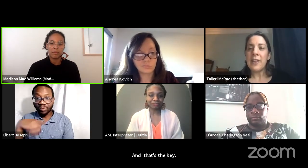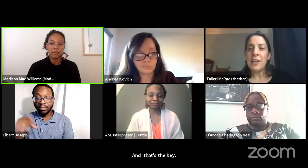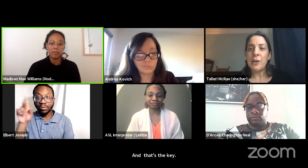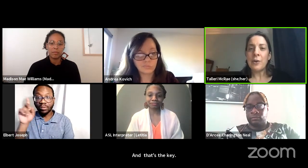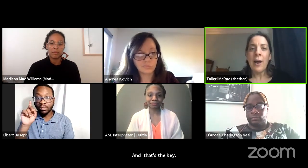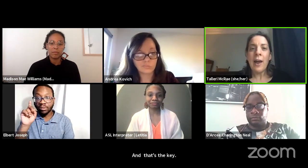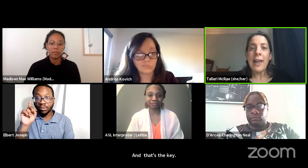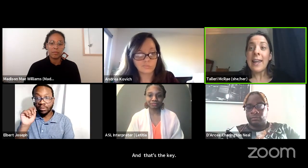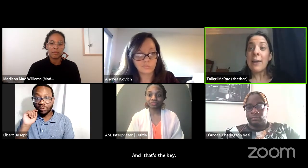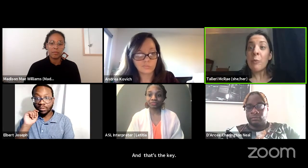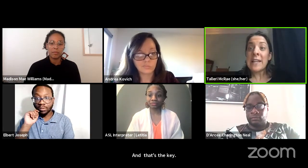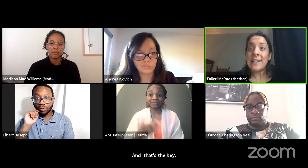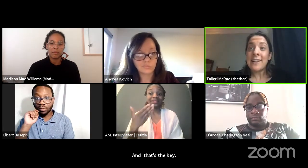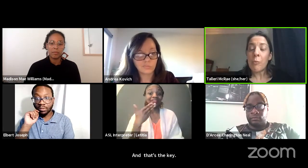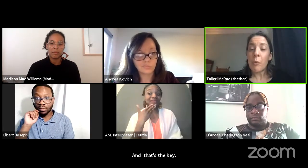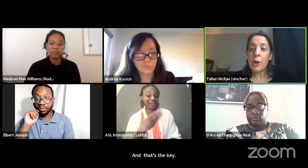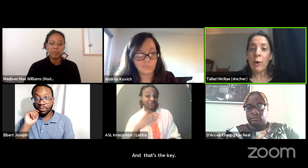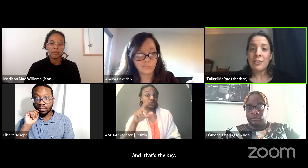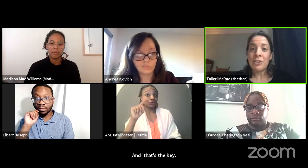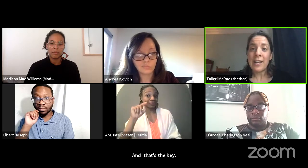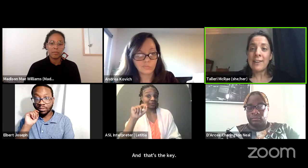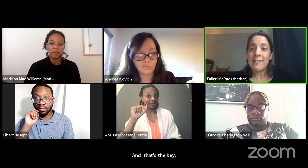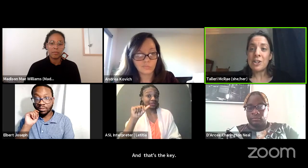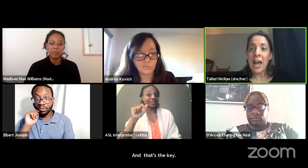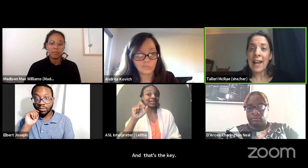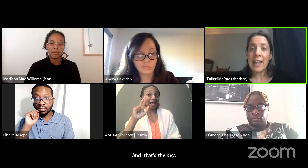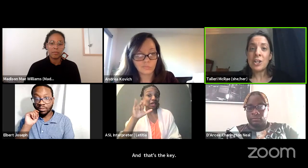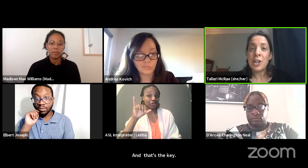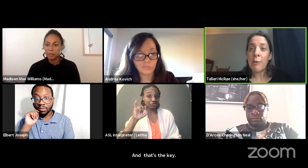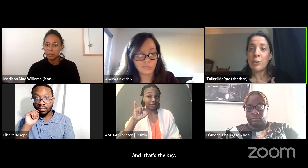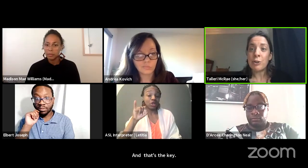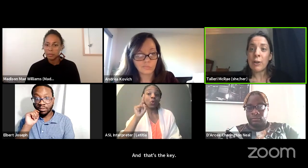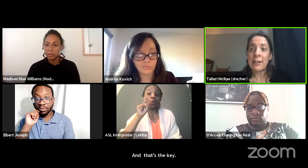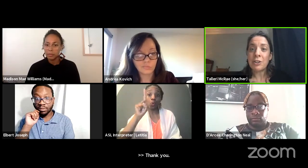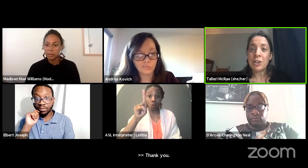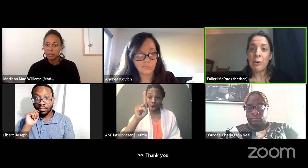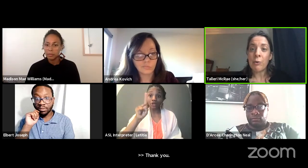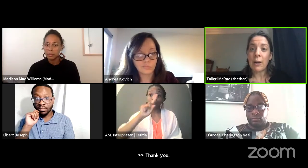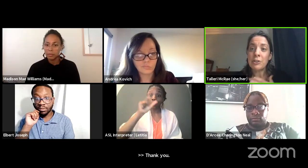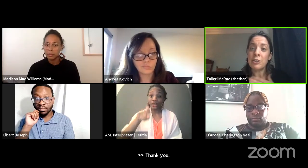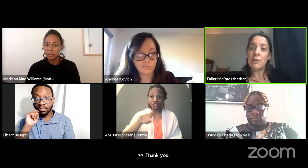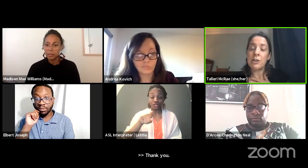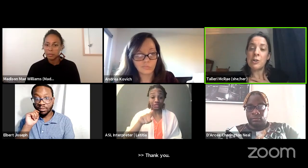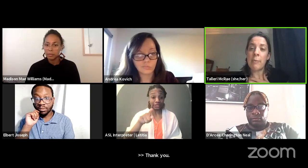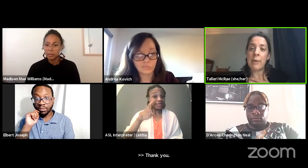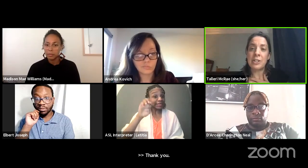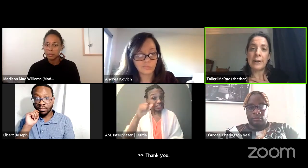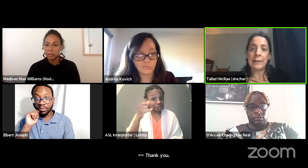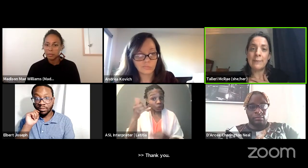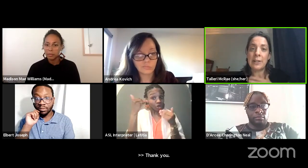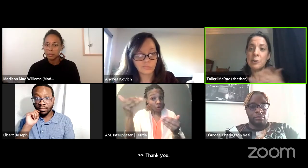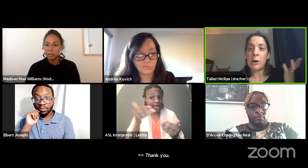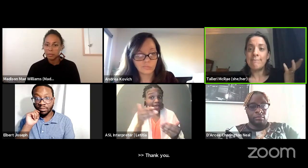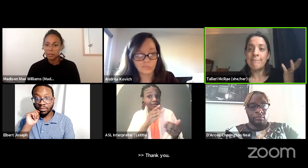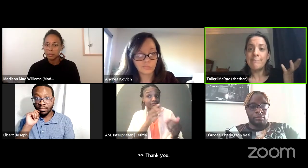Thank you. We did get one question in the chat E.J, would you like to share the question or do you want me to do it either one?